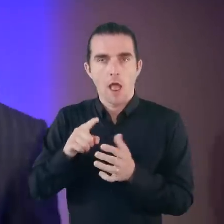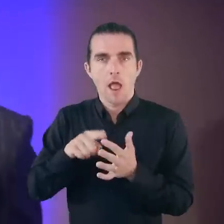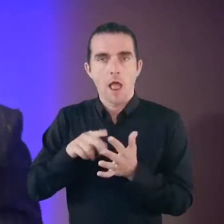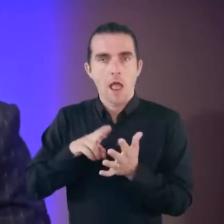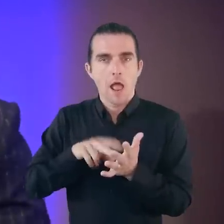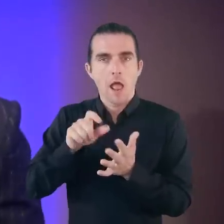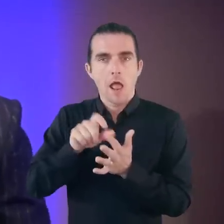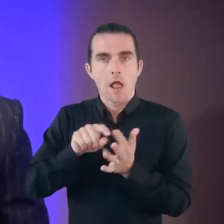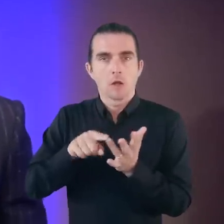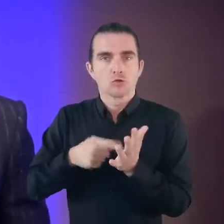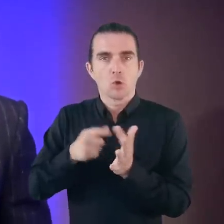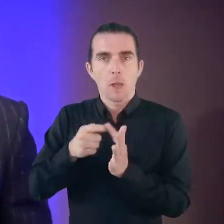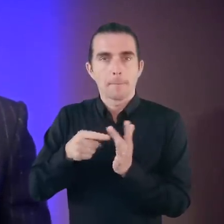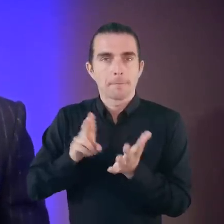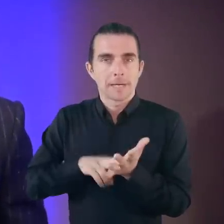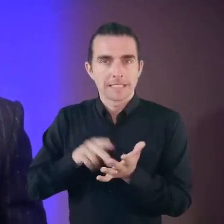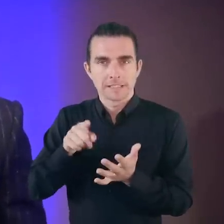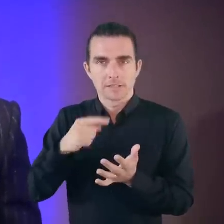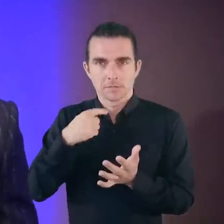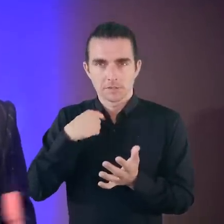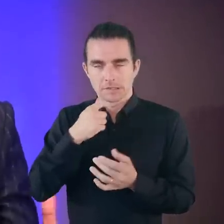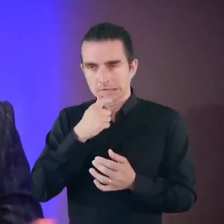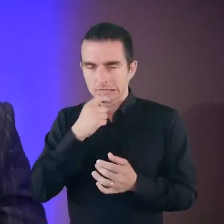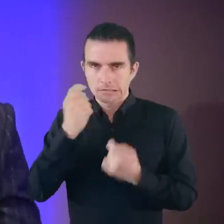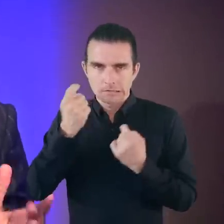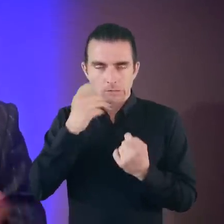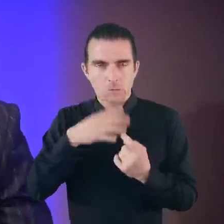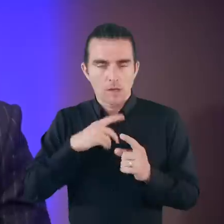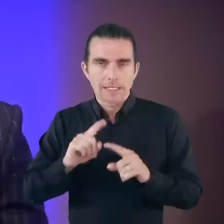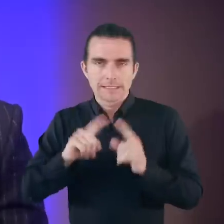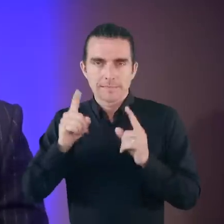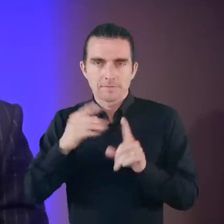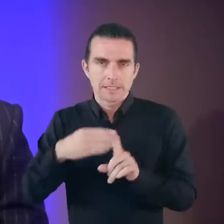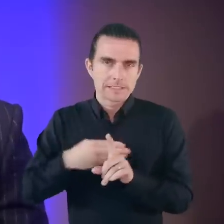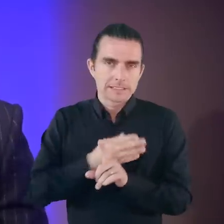It’s a drug, it’s a drug and endorphin. And so when I thought of different alternative paths,